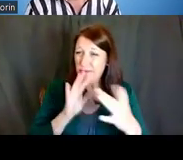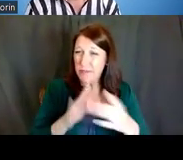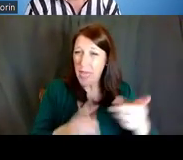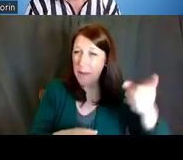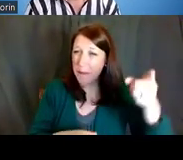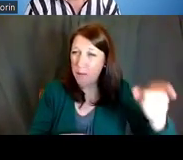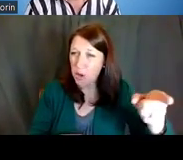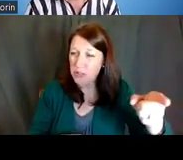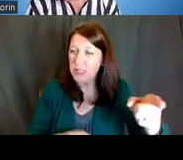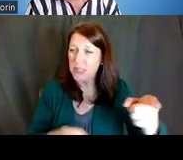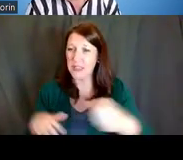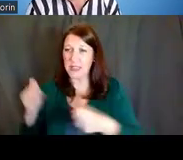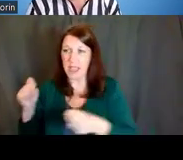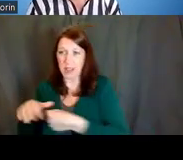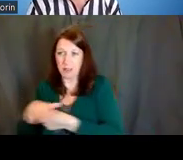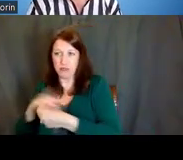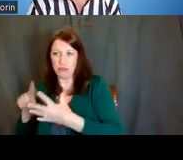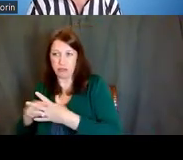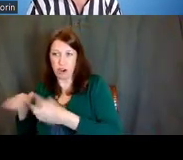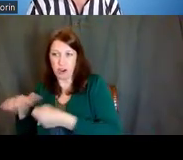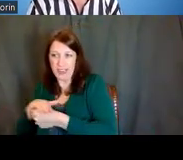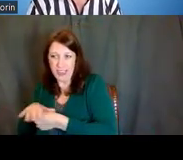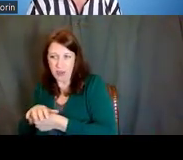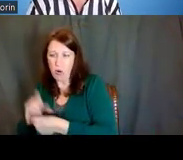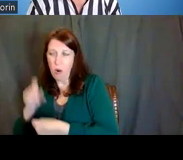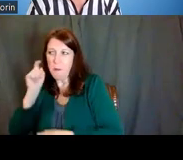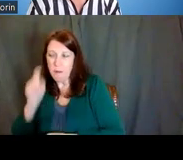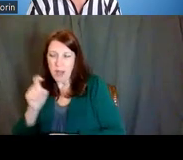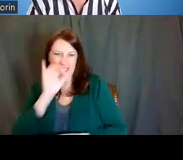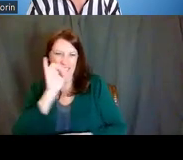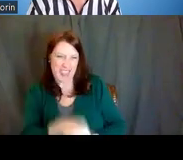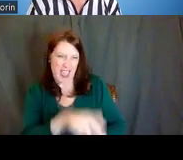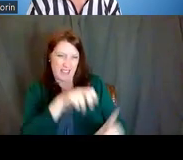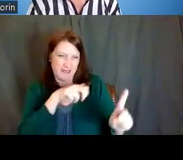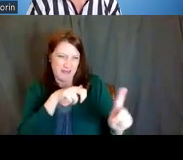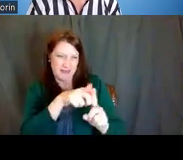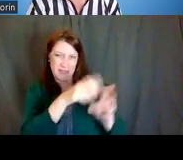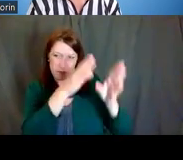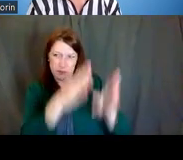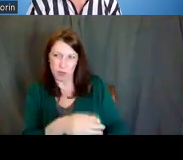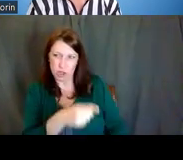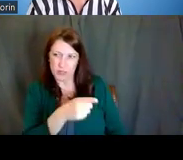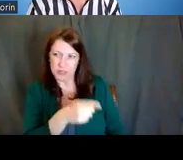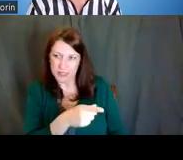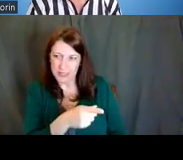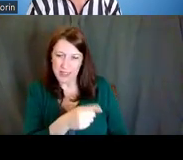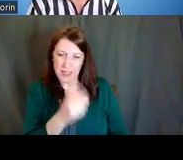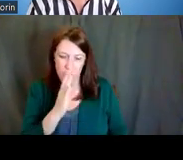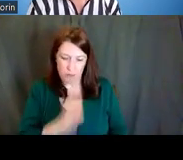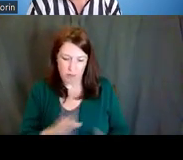or do I really need this individual? And then you plan out a strategy for involving that individual